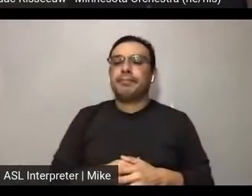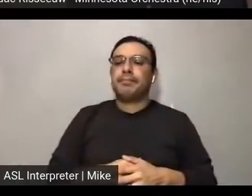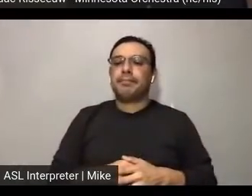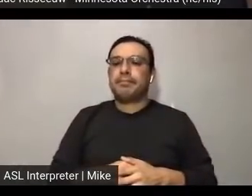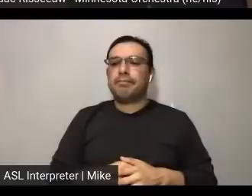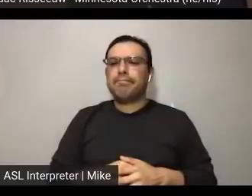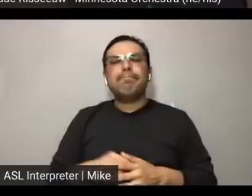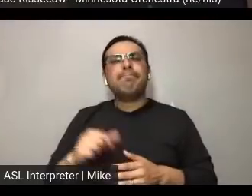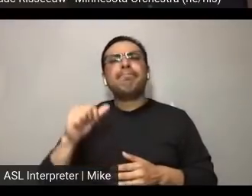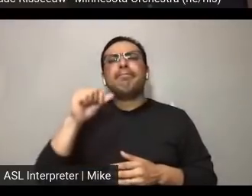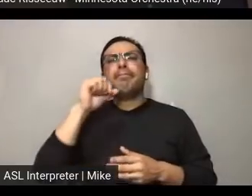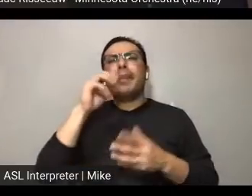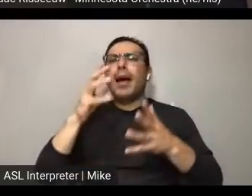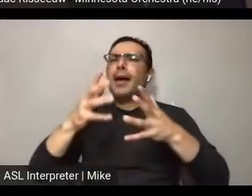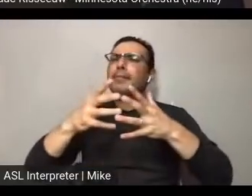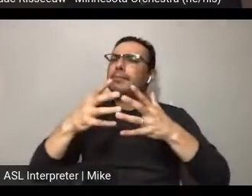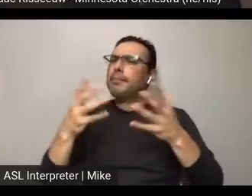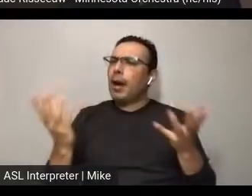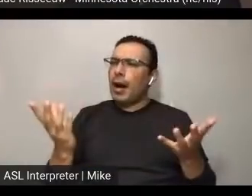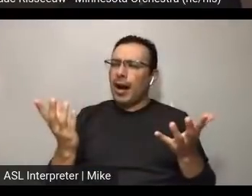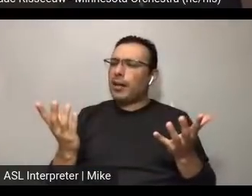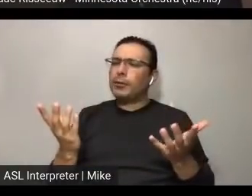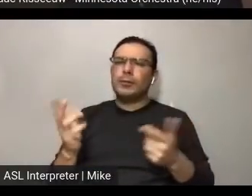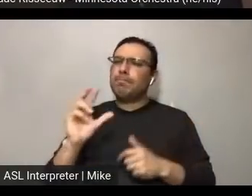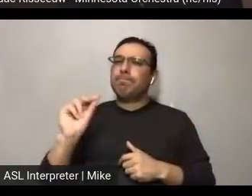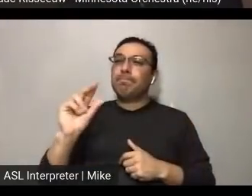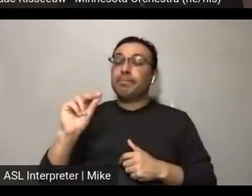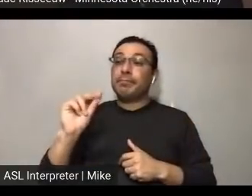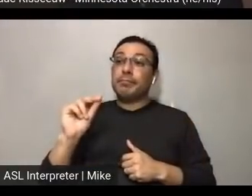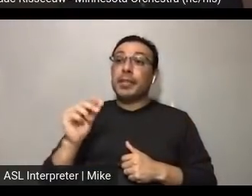our platform. We've honestly, we've gotten a lot of people who have been like,